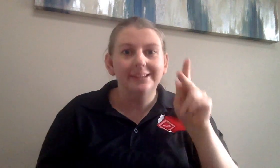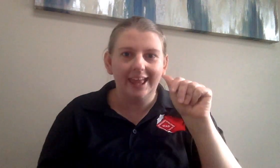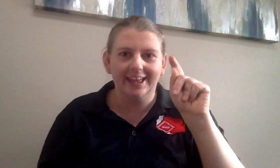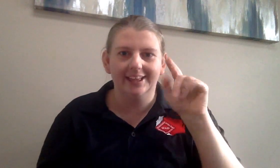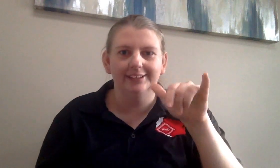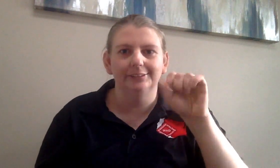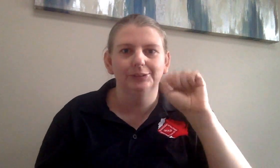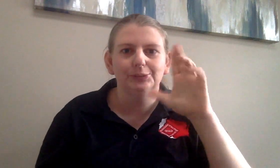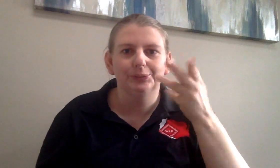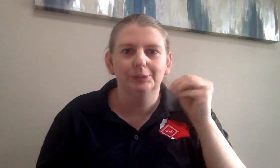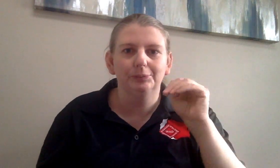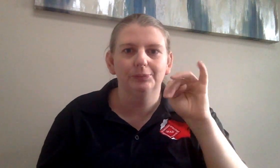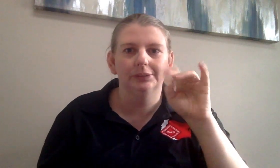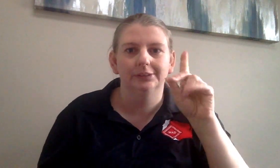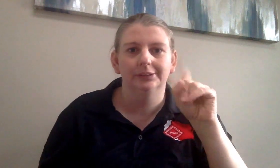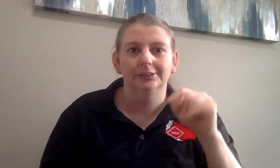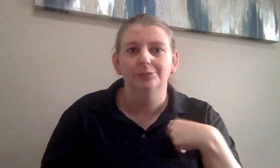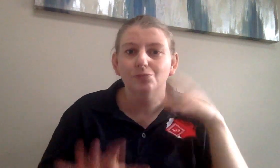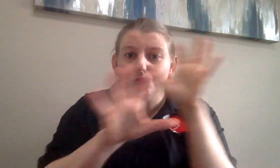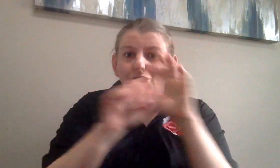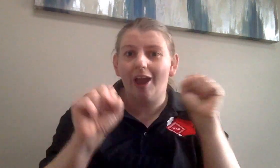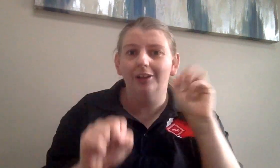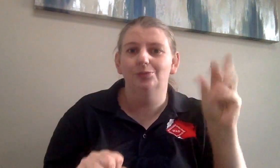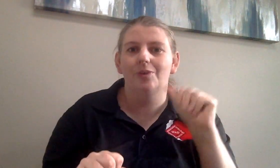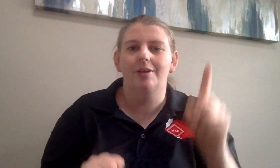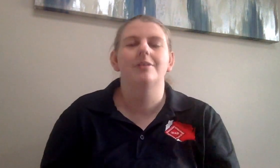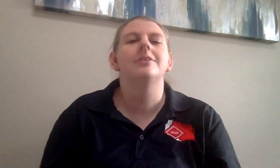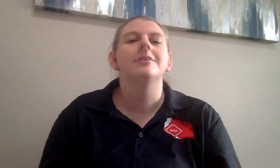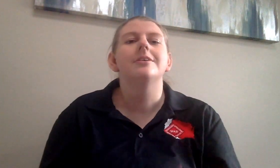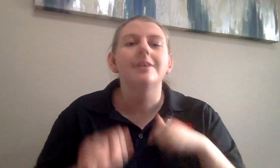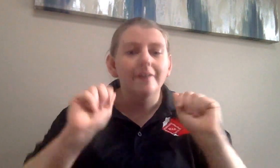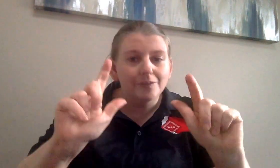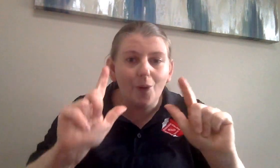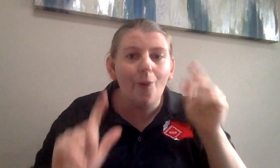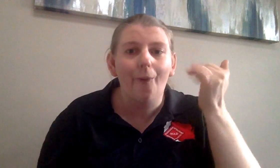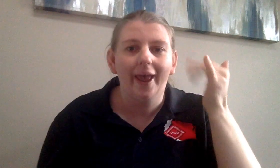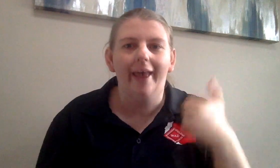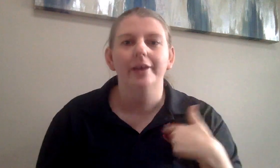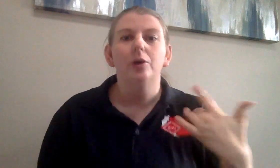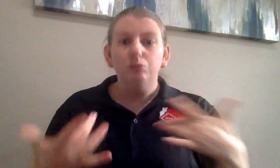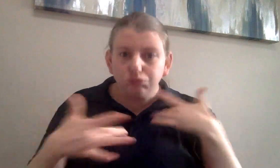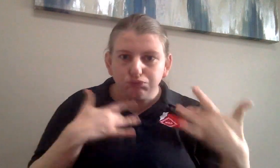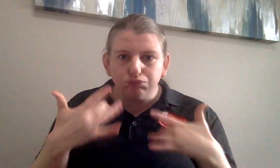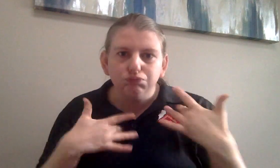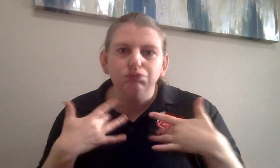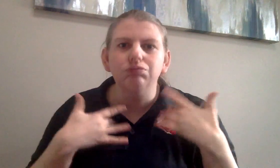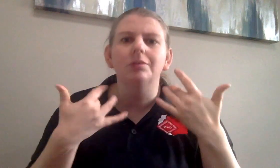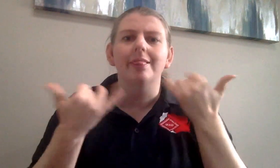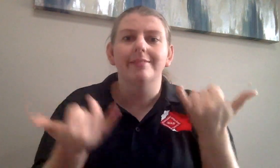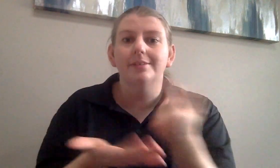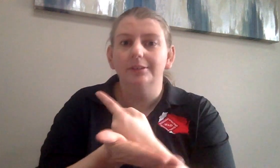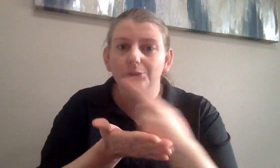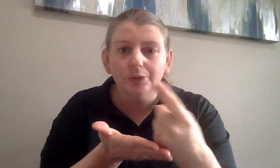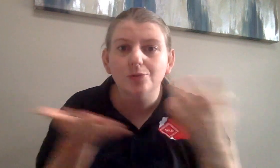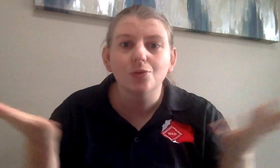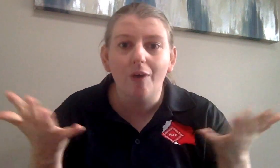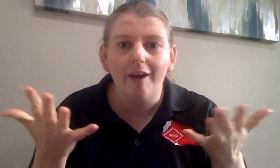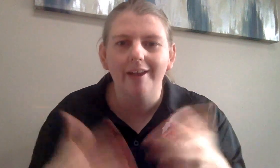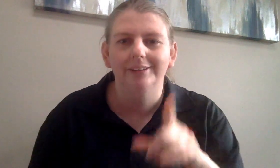Hello I'm Katy Schmidt- WAD President I am creating this video because I am excited to announce that this week is the